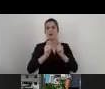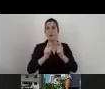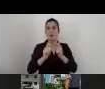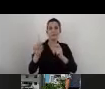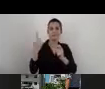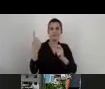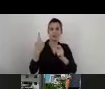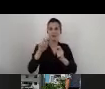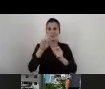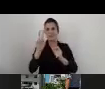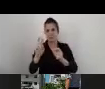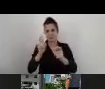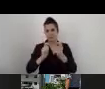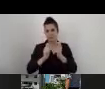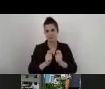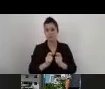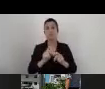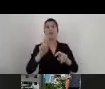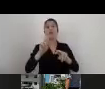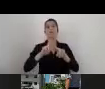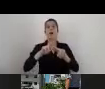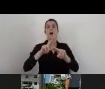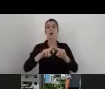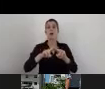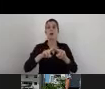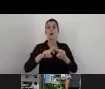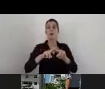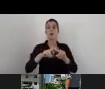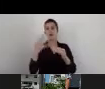Then it will take a few seconds,